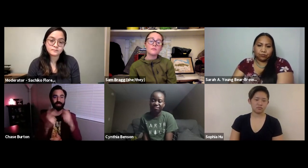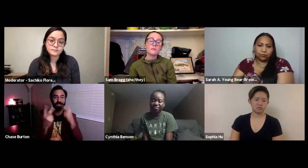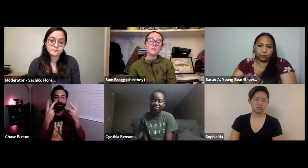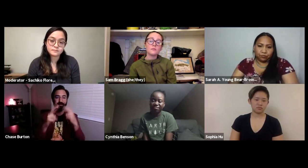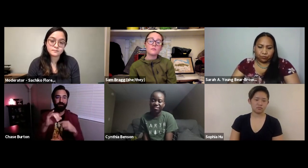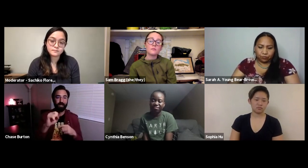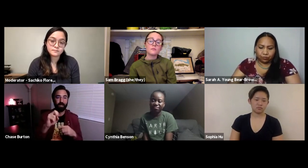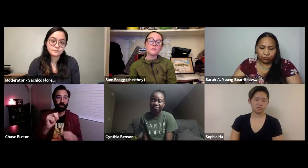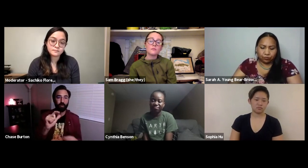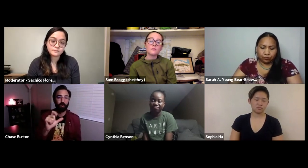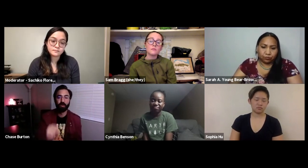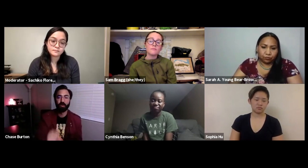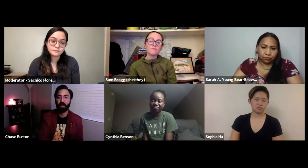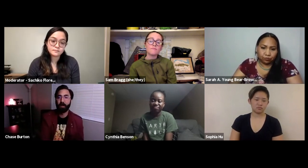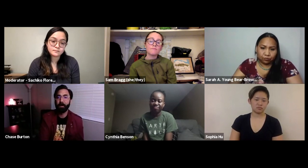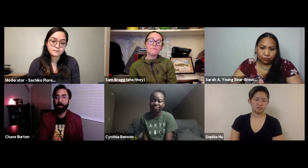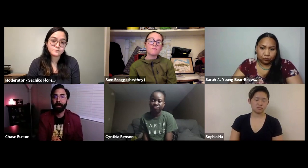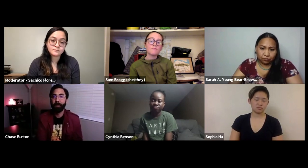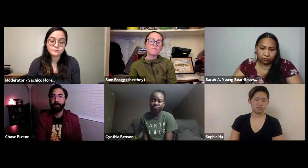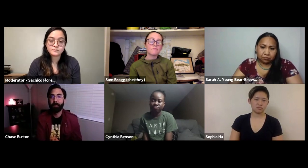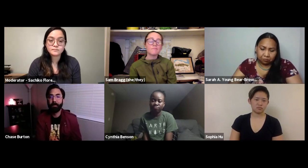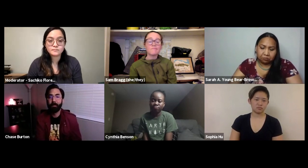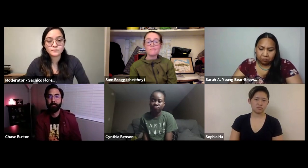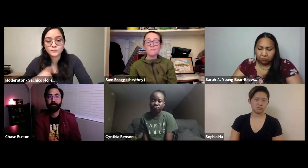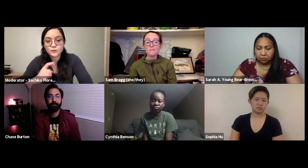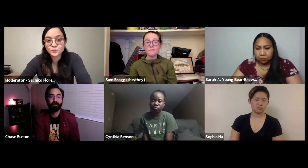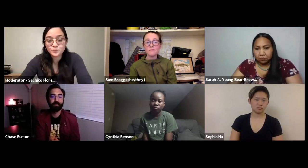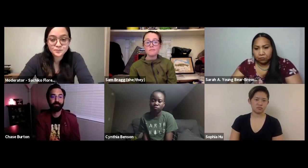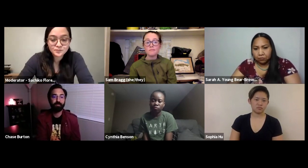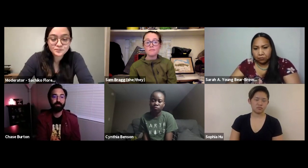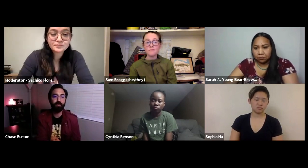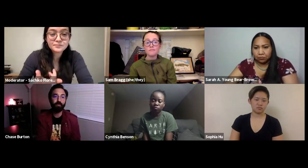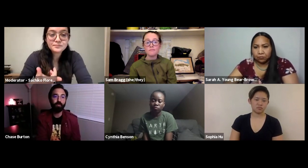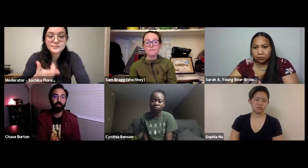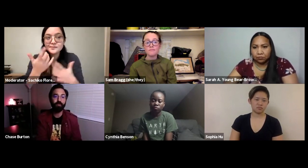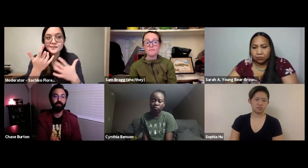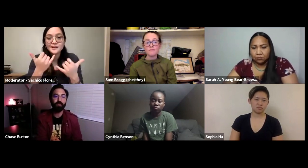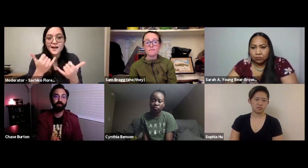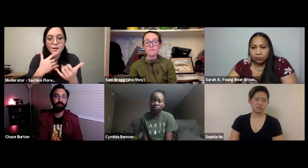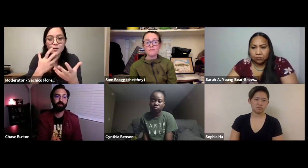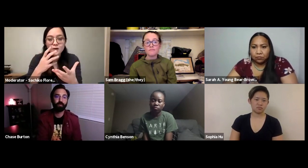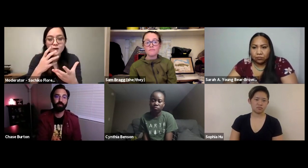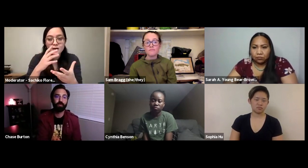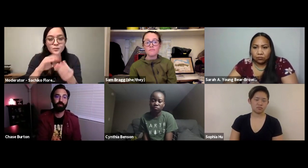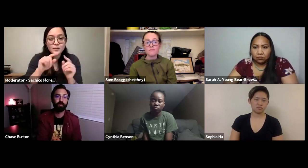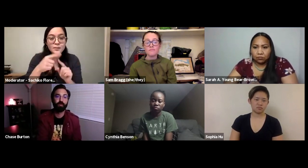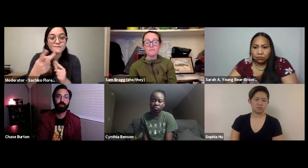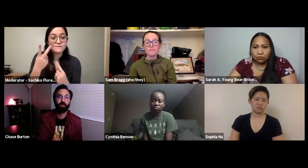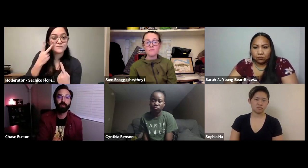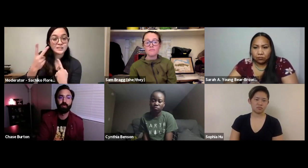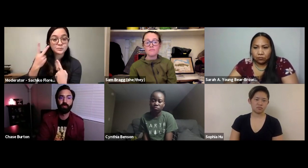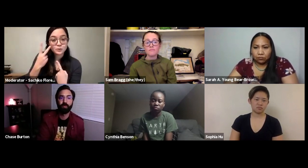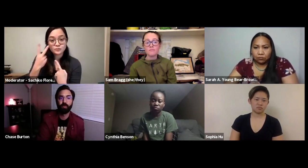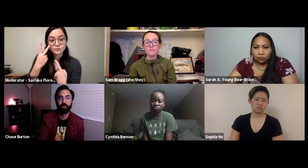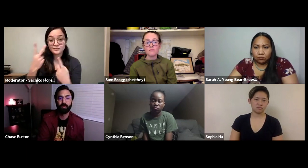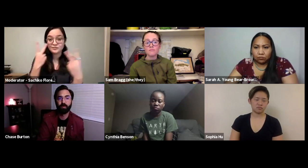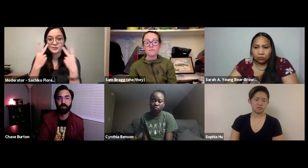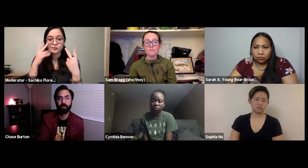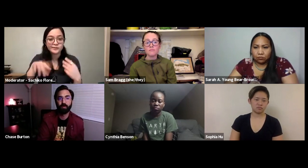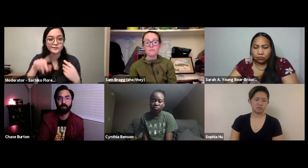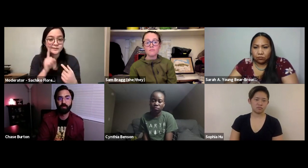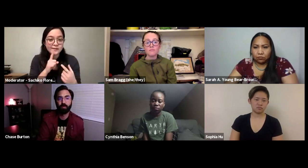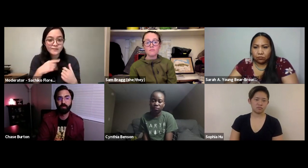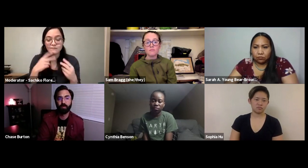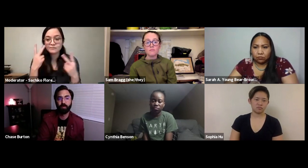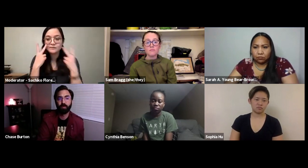stick in your brain as well as those visuals. SACHIKO: That's true! Now we're talking about